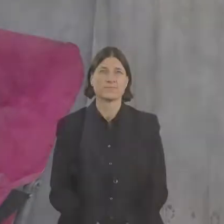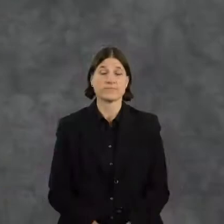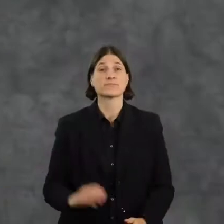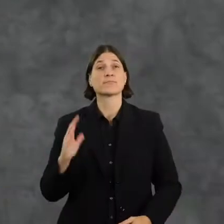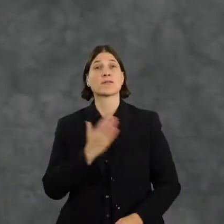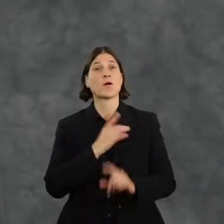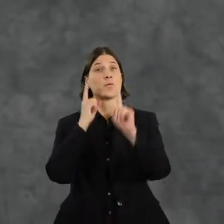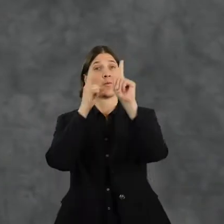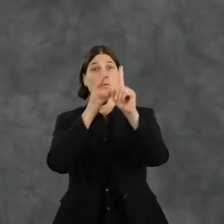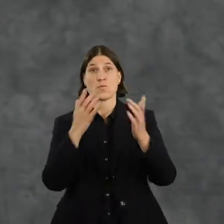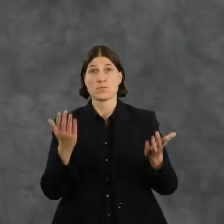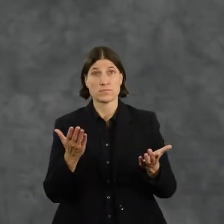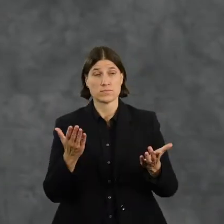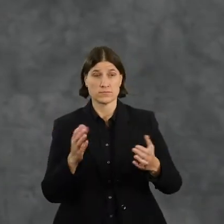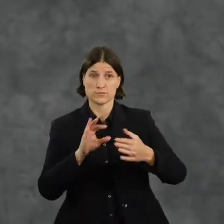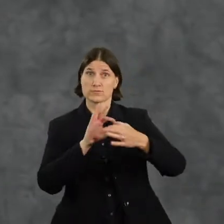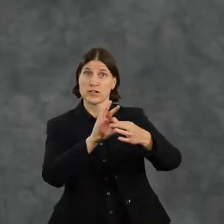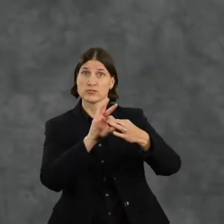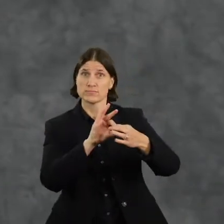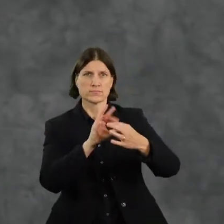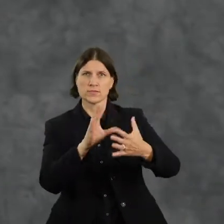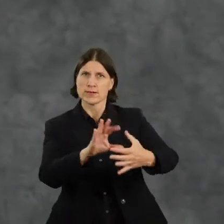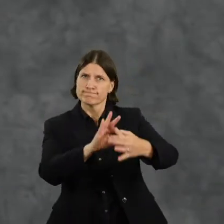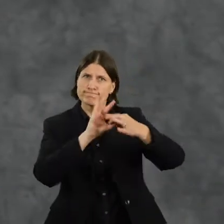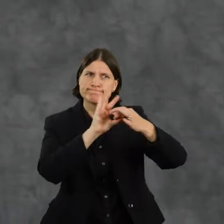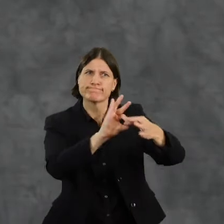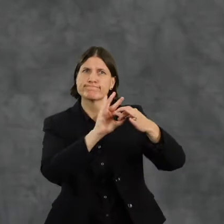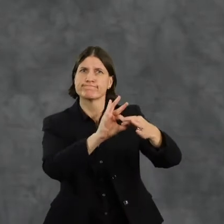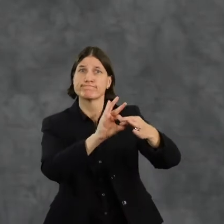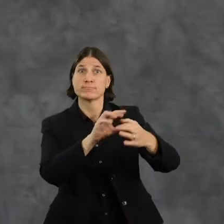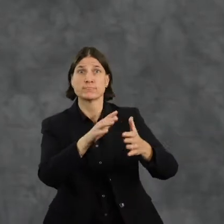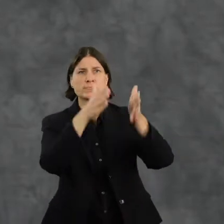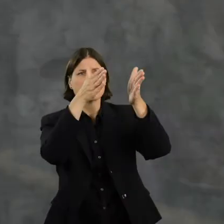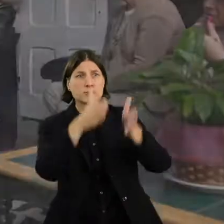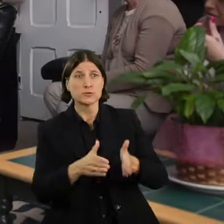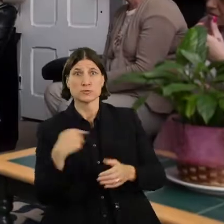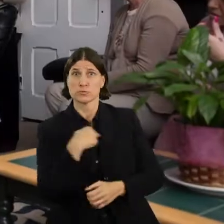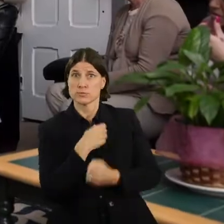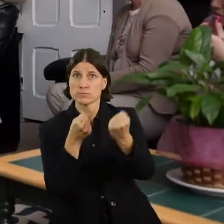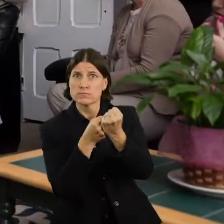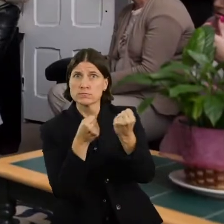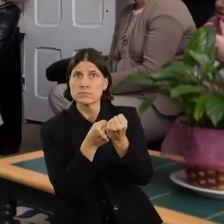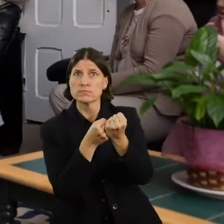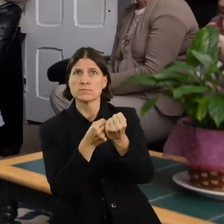We strive to build relationships in which the person we support feels understood,